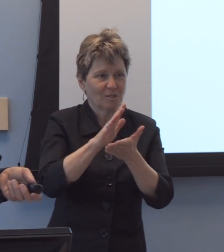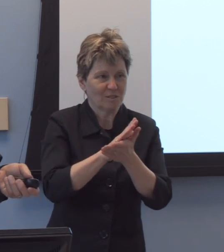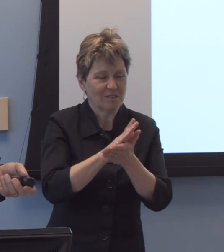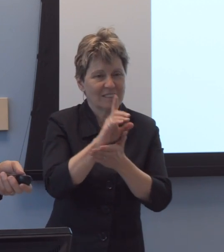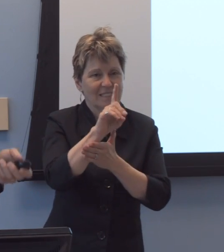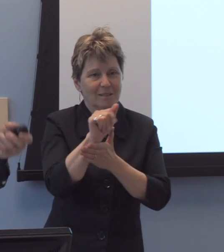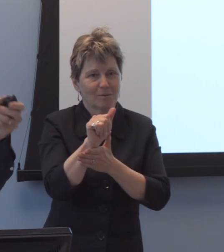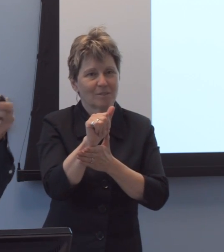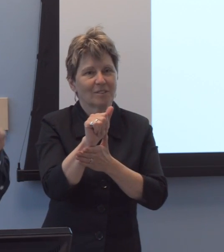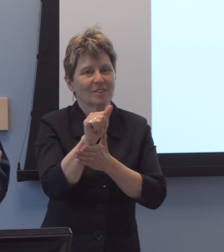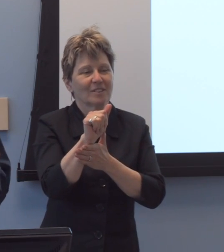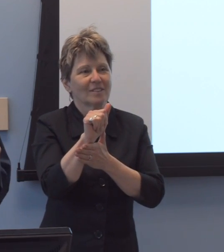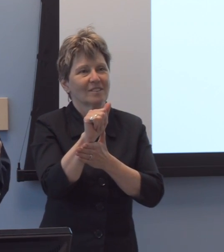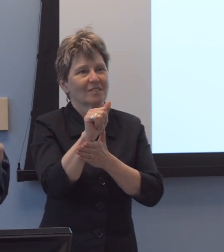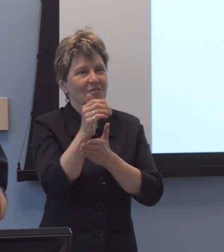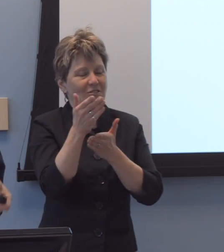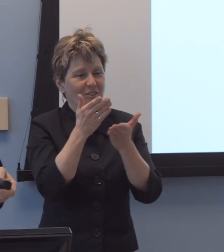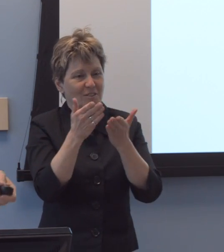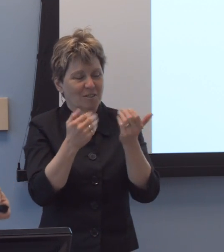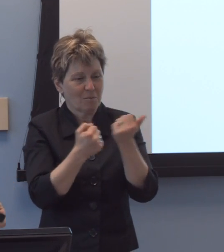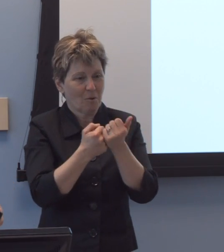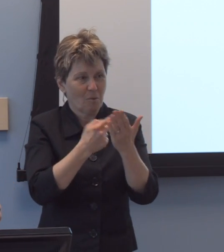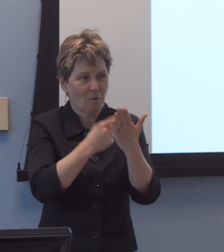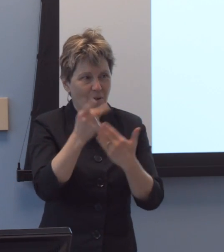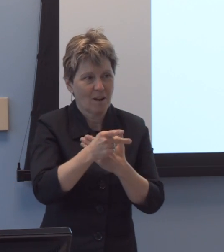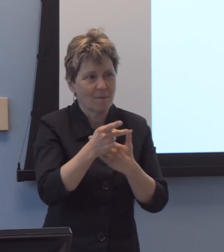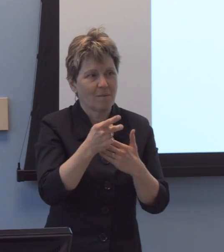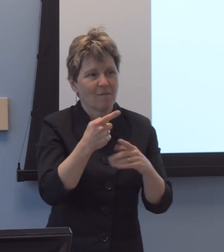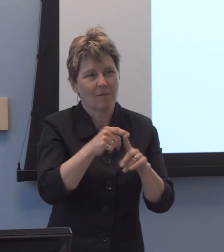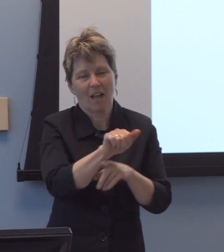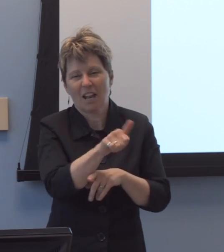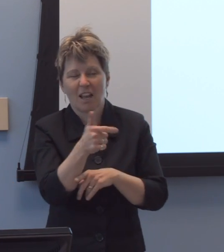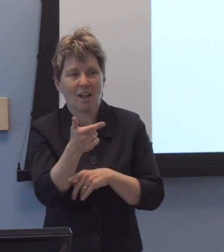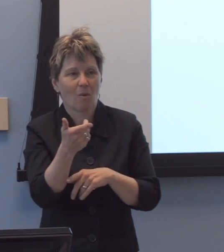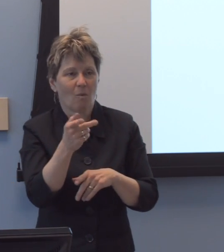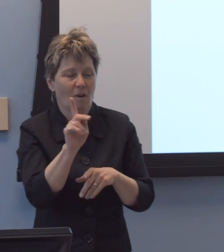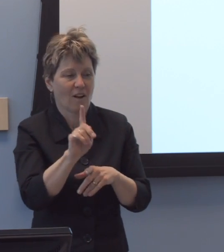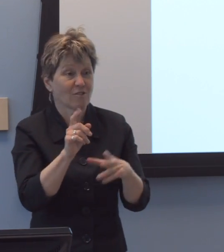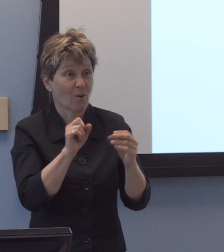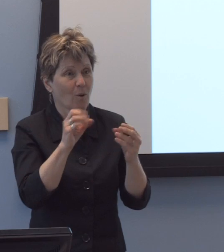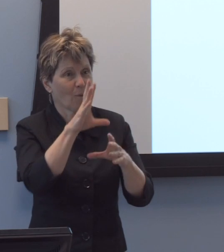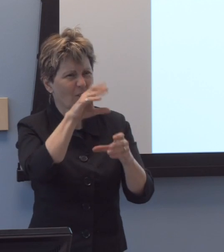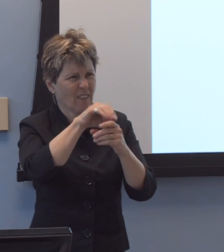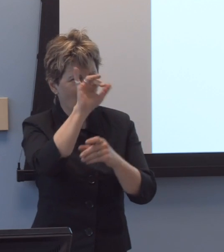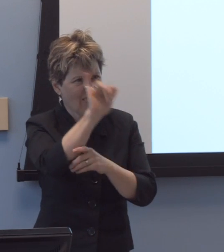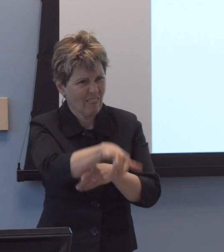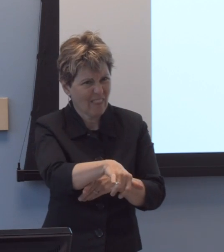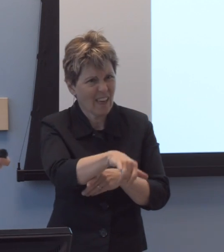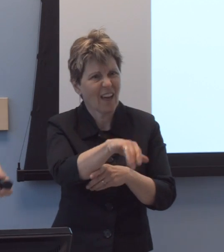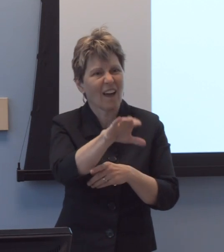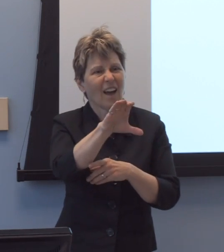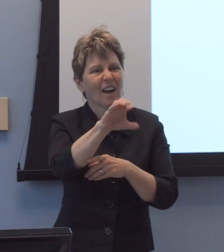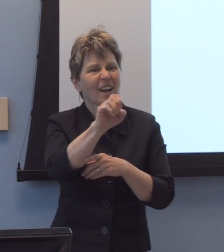Um, and it was in, uh, that context that I moved to the, uh, to a place that been the end of the earth,